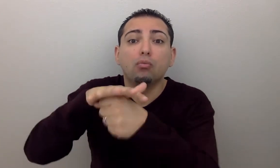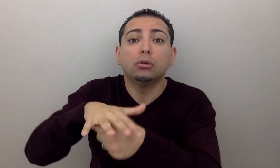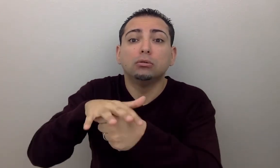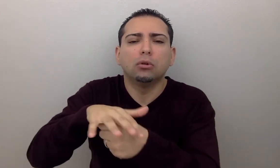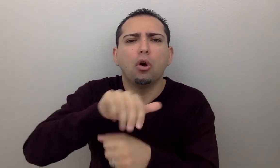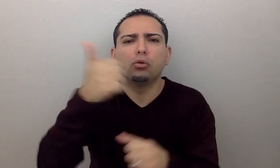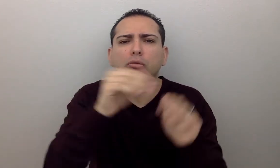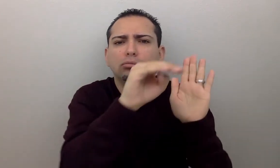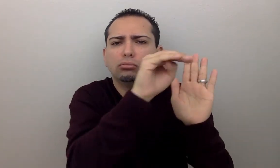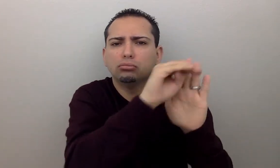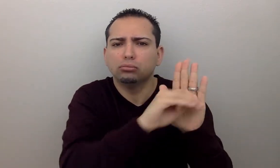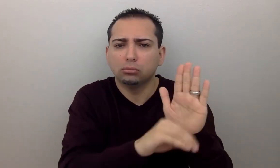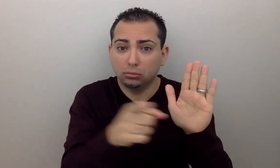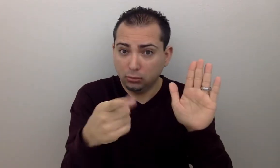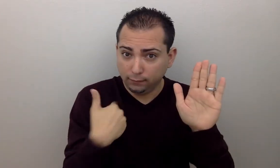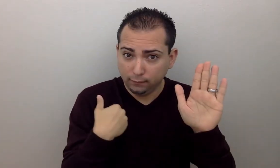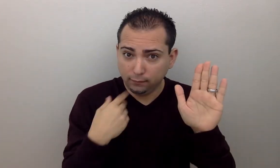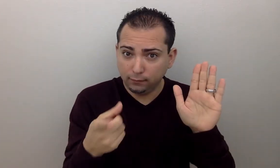Are you having experiencing any of those?